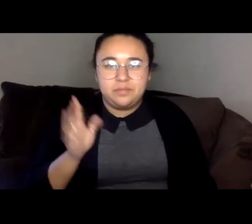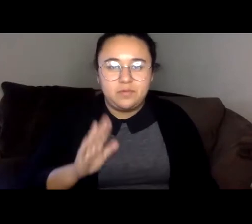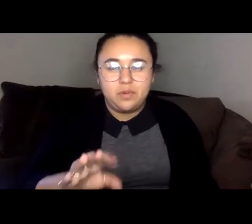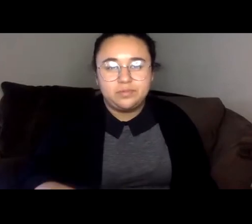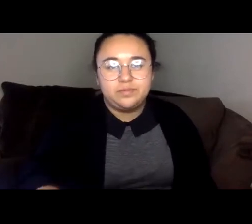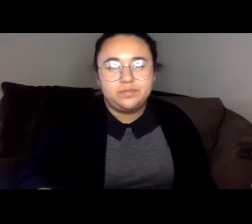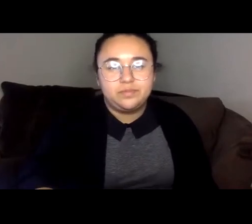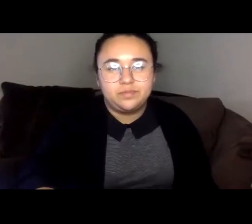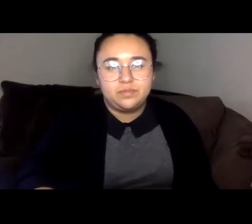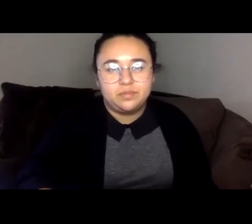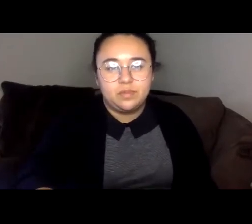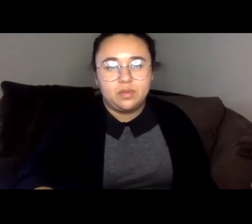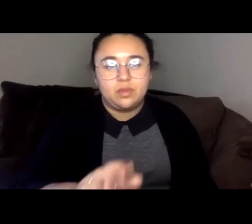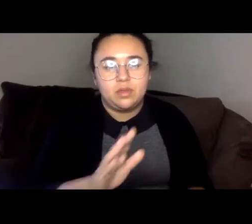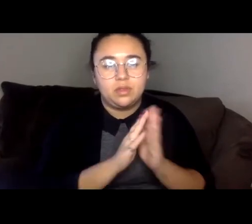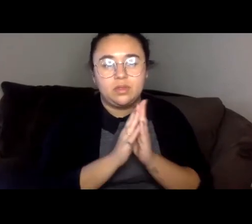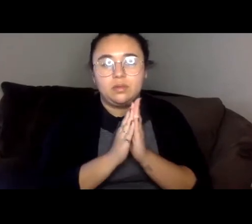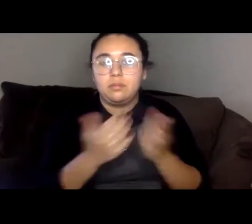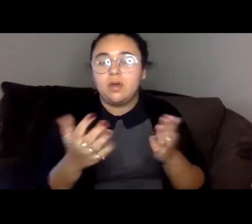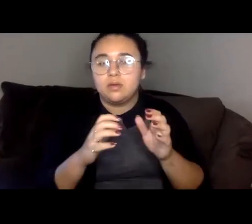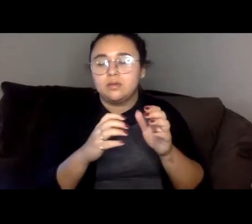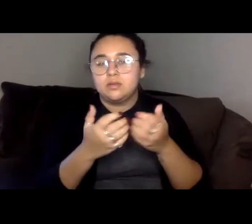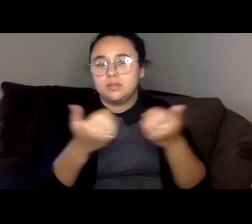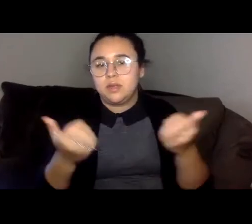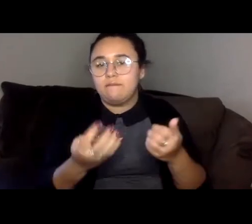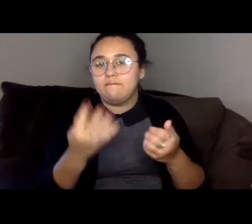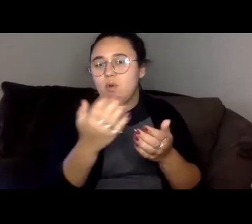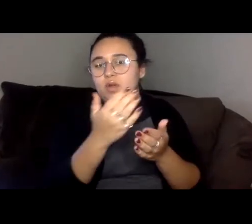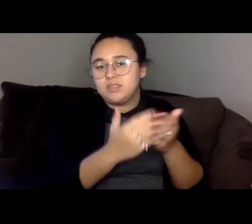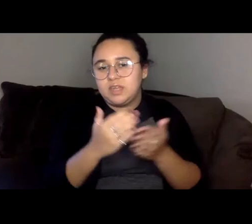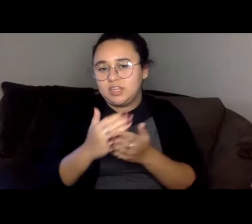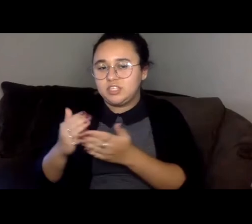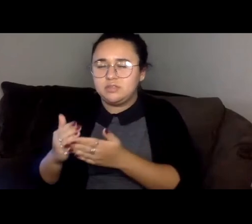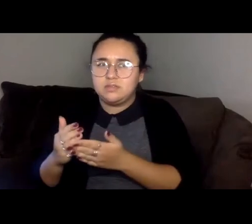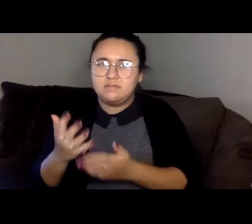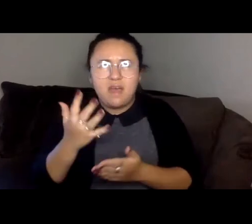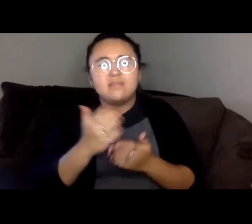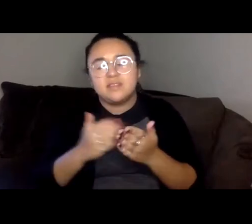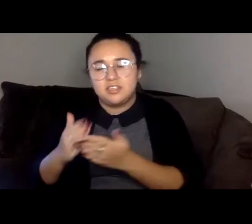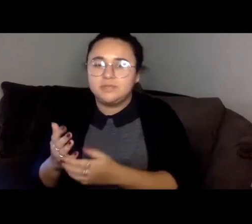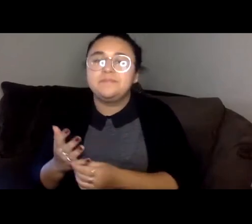The book is divided into four sections five sections and each section has a place name